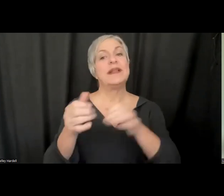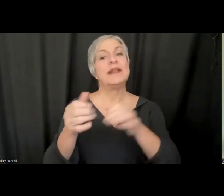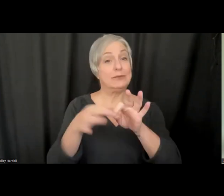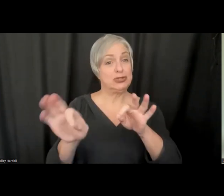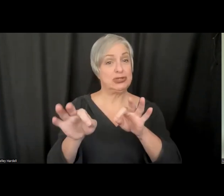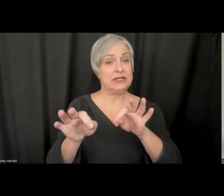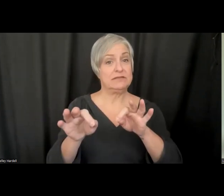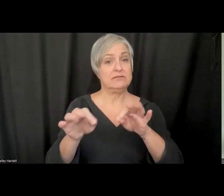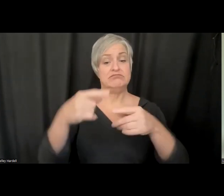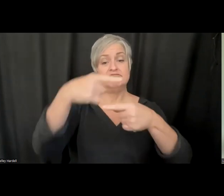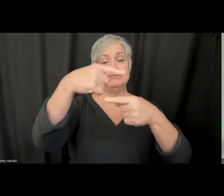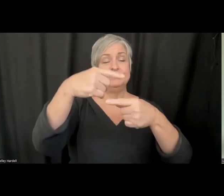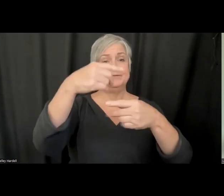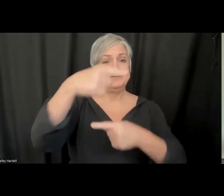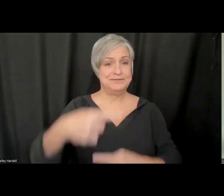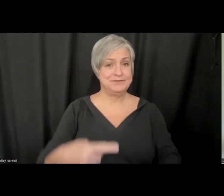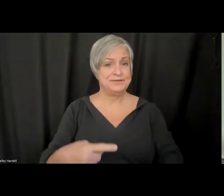Certainly there are opportunities in the future for